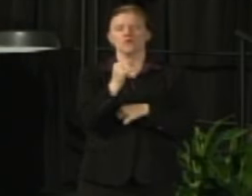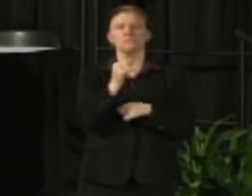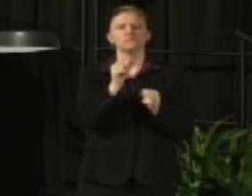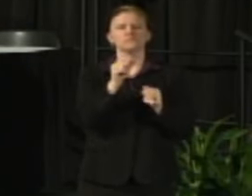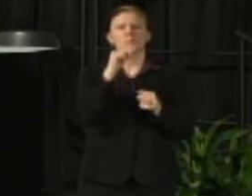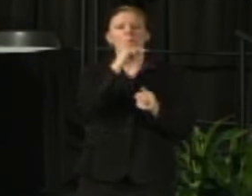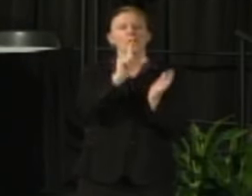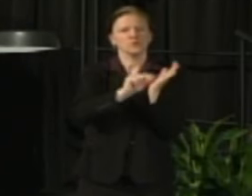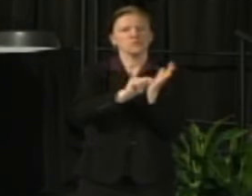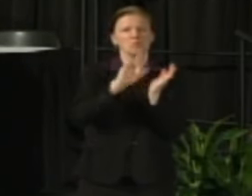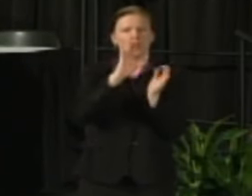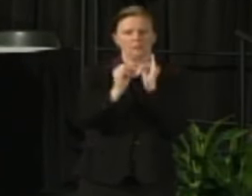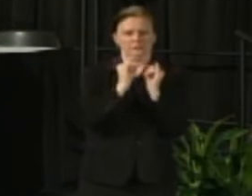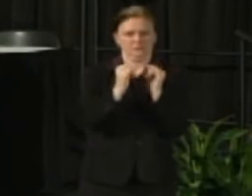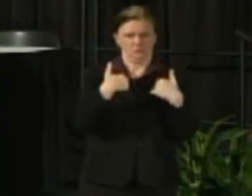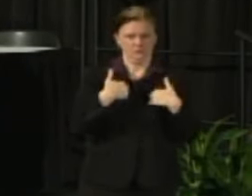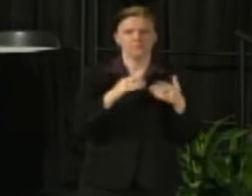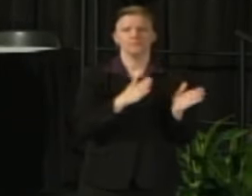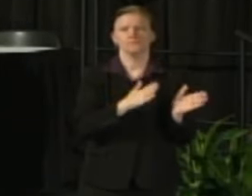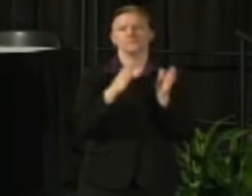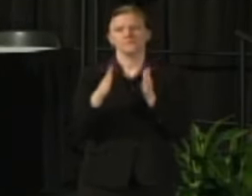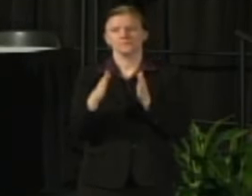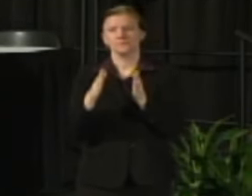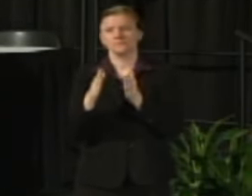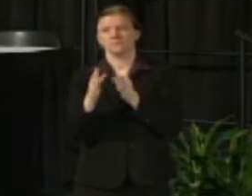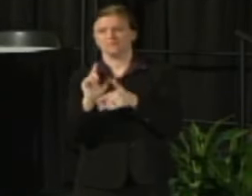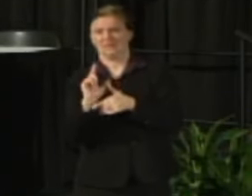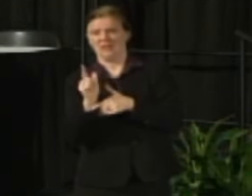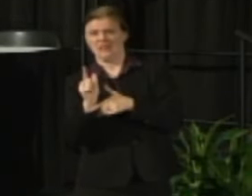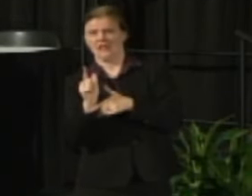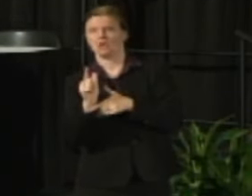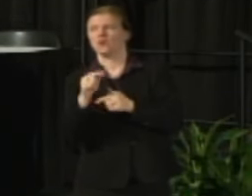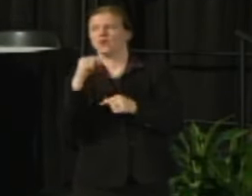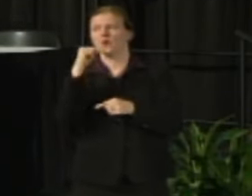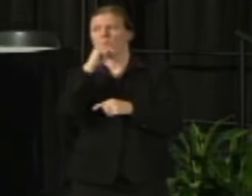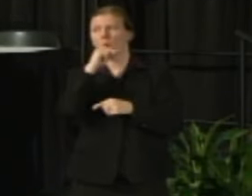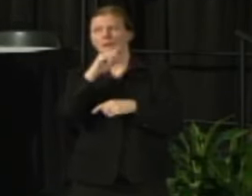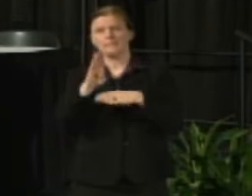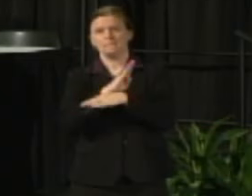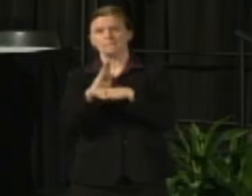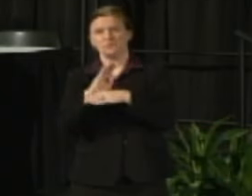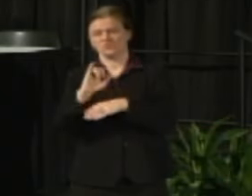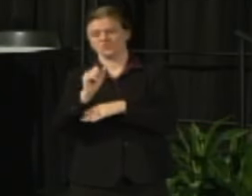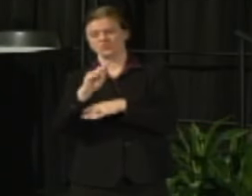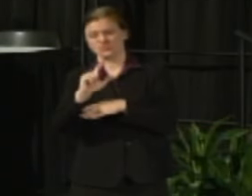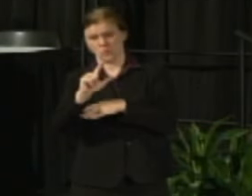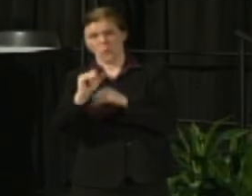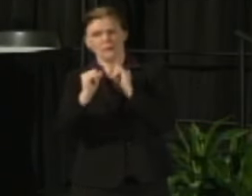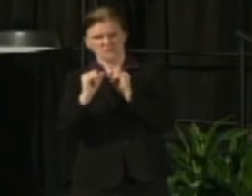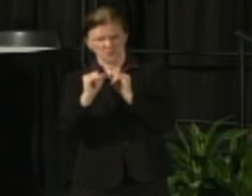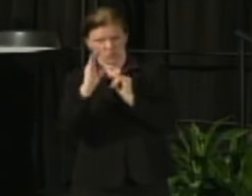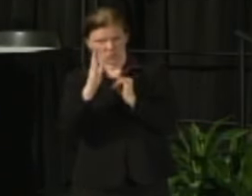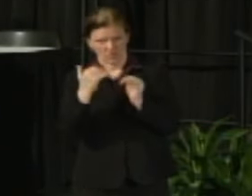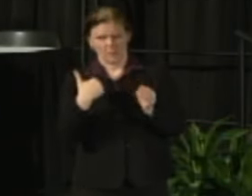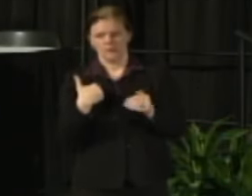Later this week I will be with the editorial board of the Milwaukee Business Journal. I was with WISN Television yesterday.